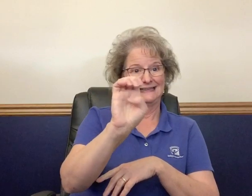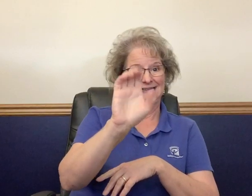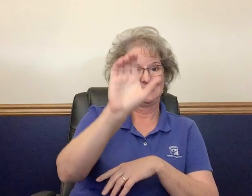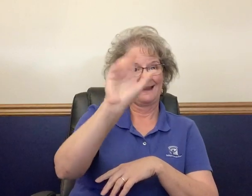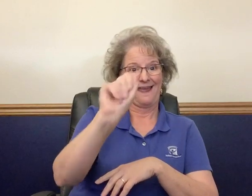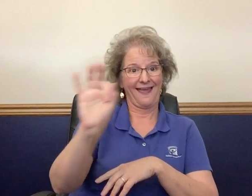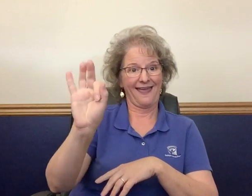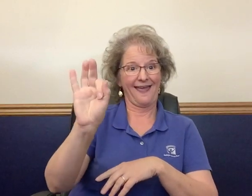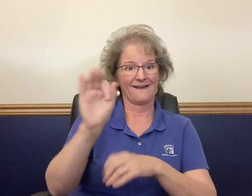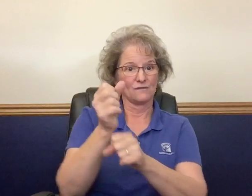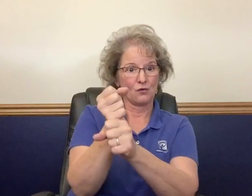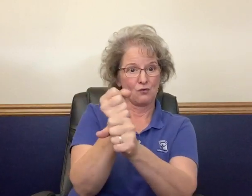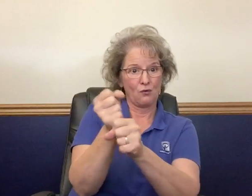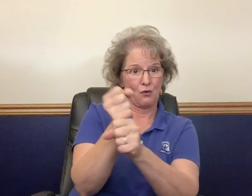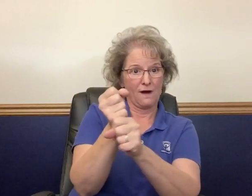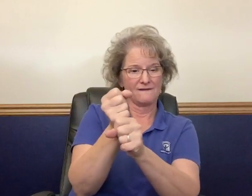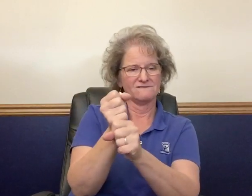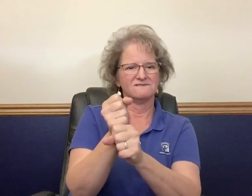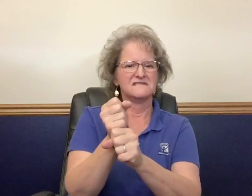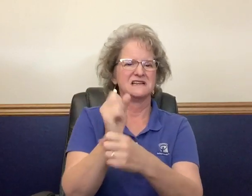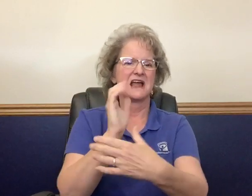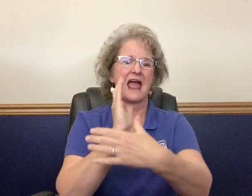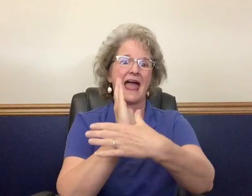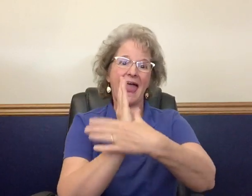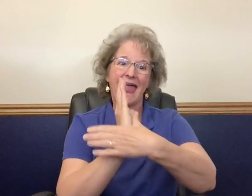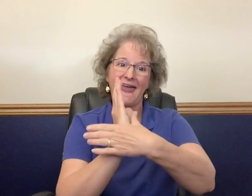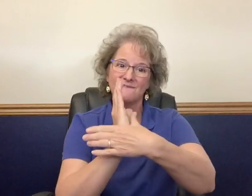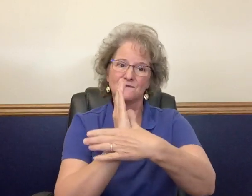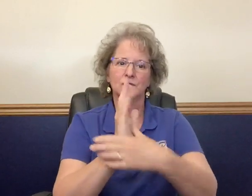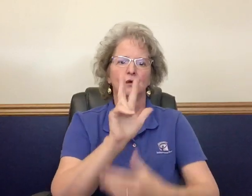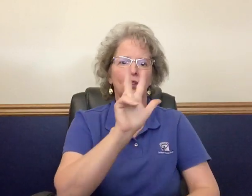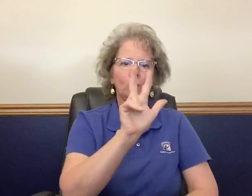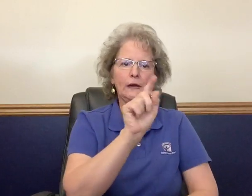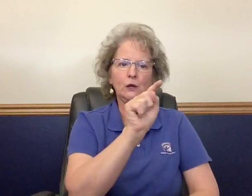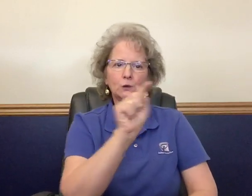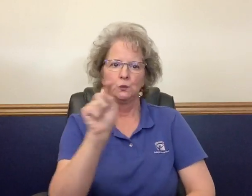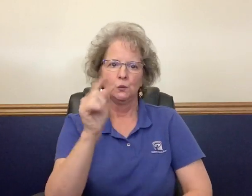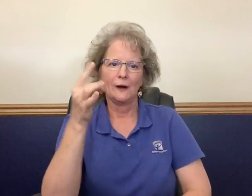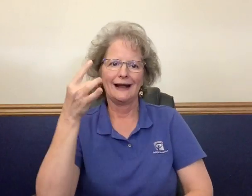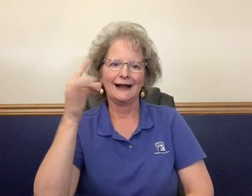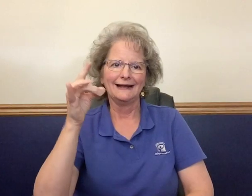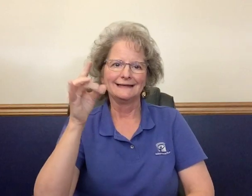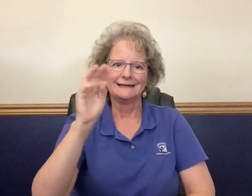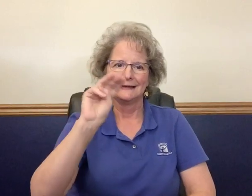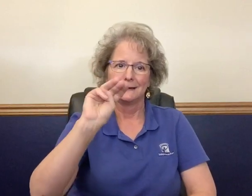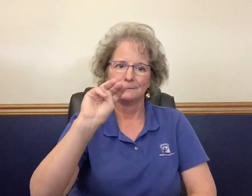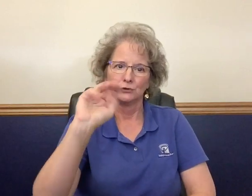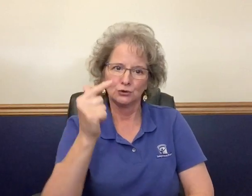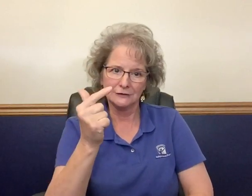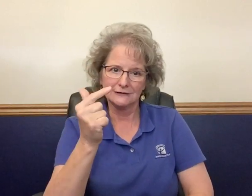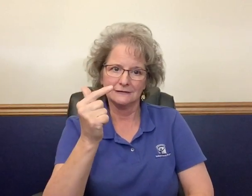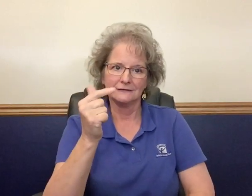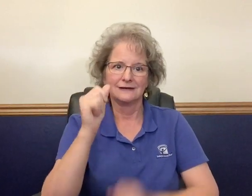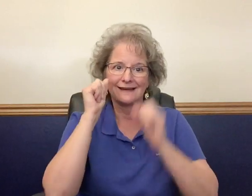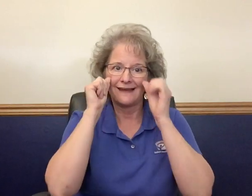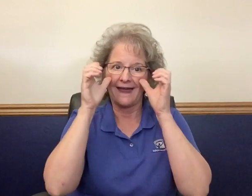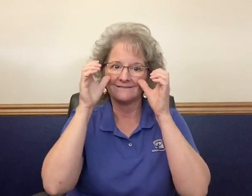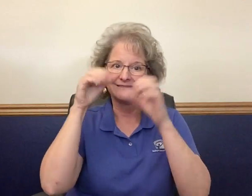for decaf coffee the average will range between 3 to 18 milligrams of caffeine